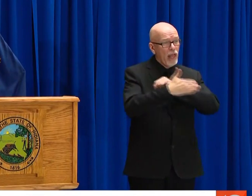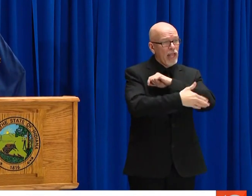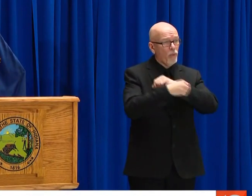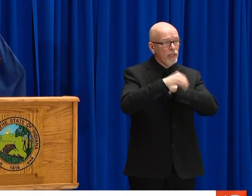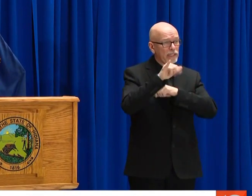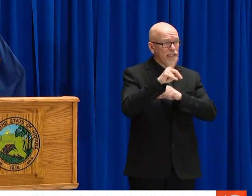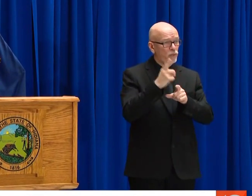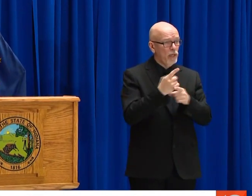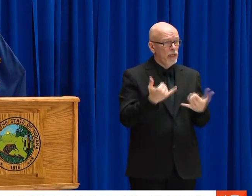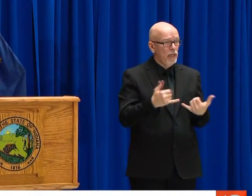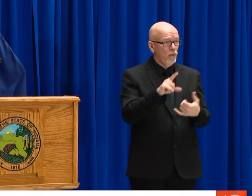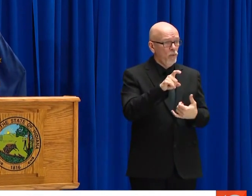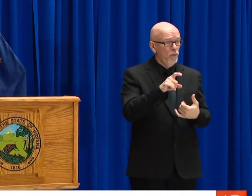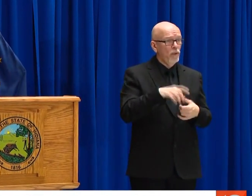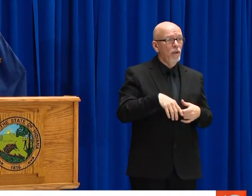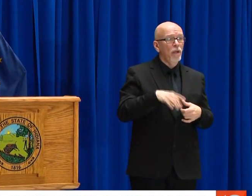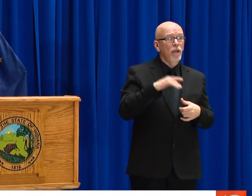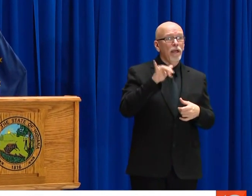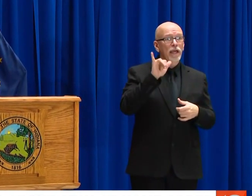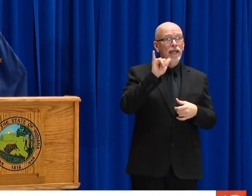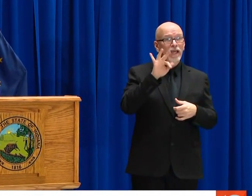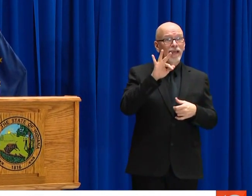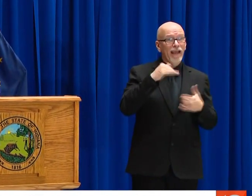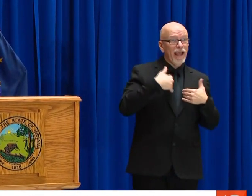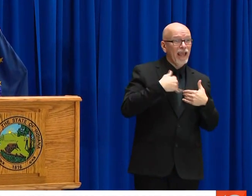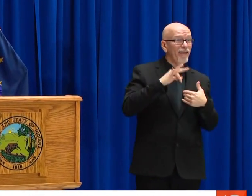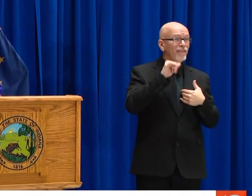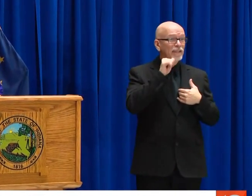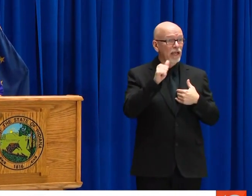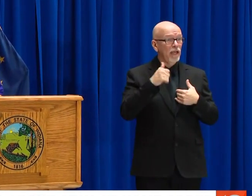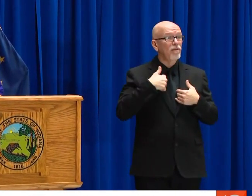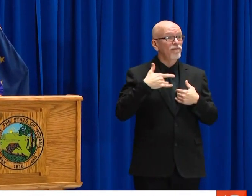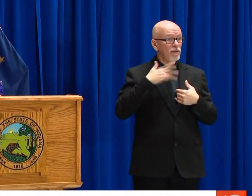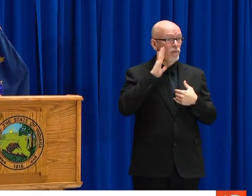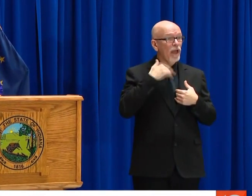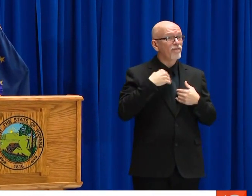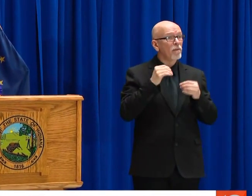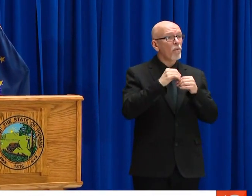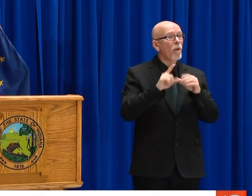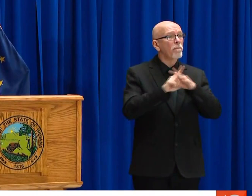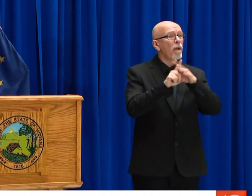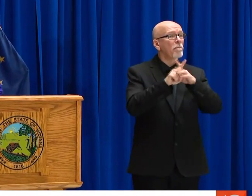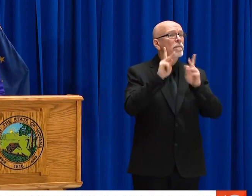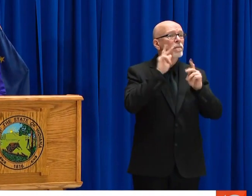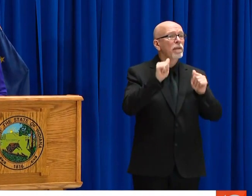DR. BOX OR GOVERNOR, IS THERE TESTING AVAILABLE IN ALL INDIANA